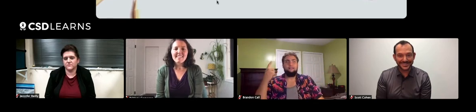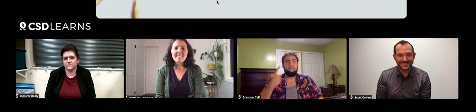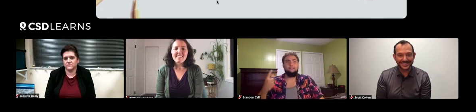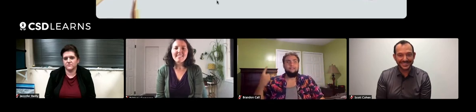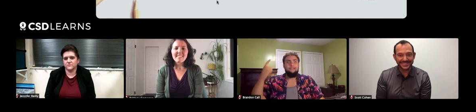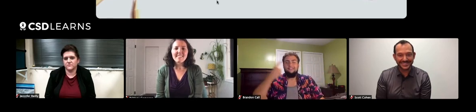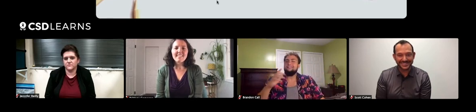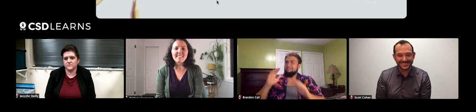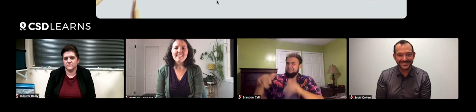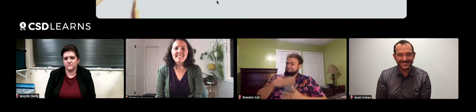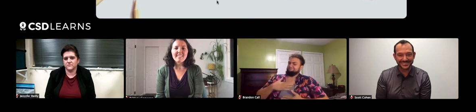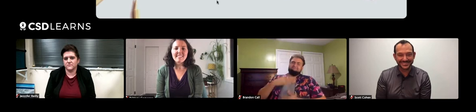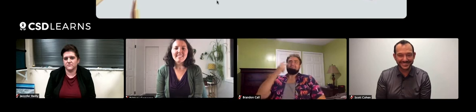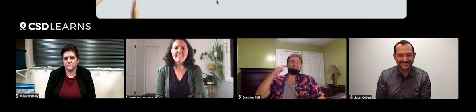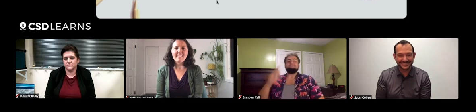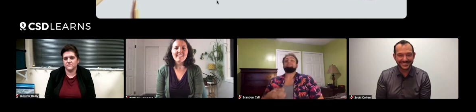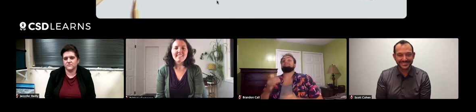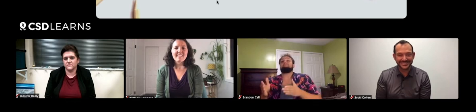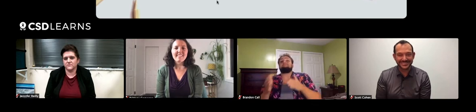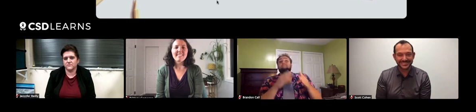The more he thought about it, he said why not. So that was a great memory.